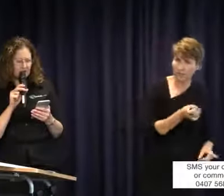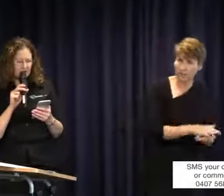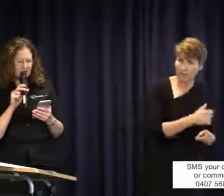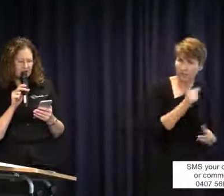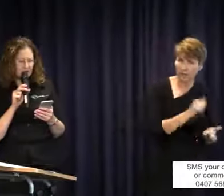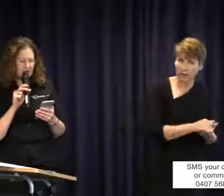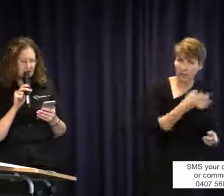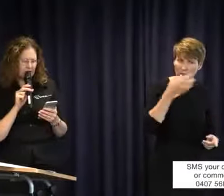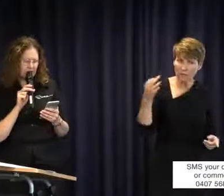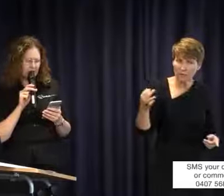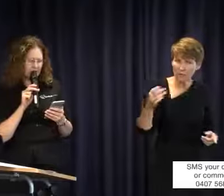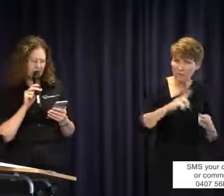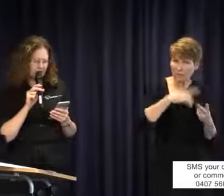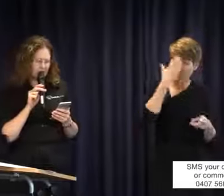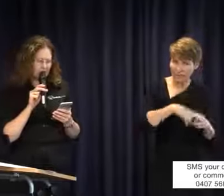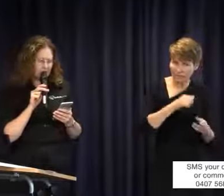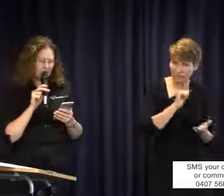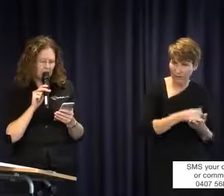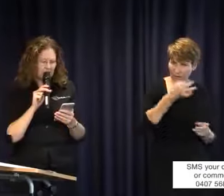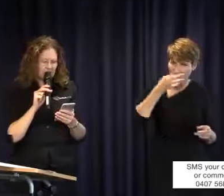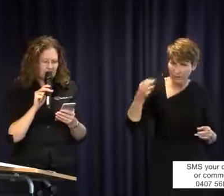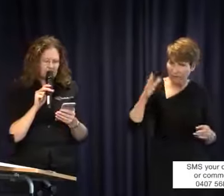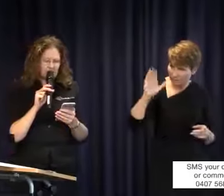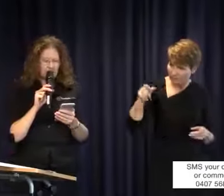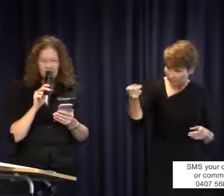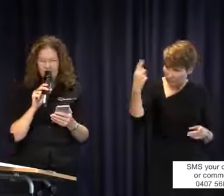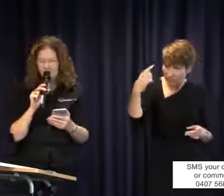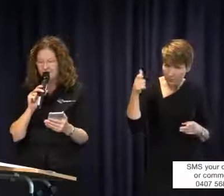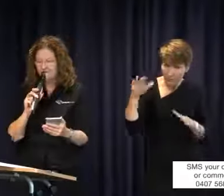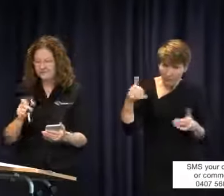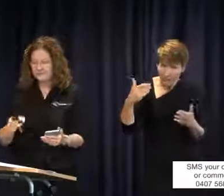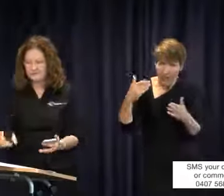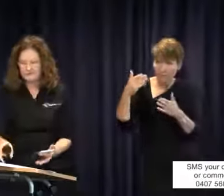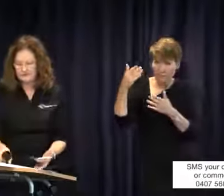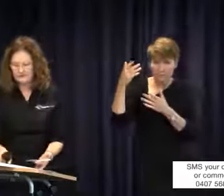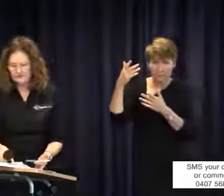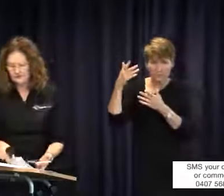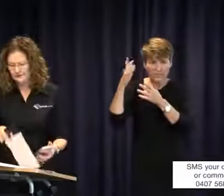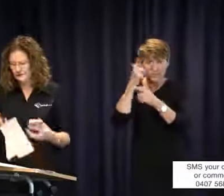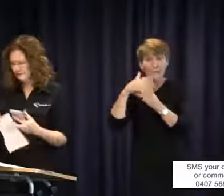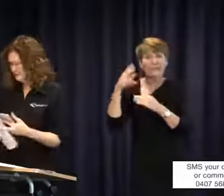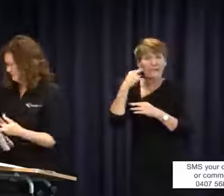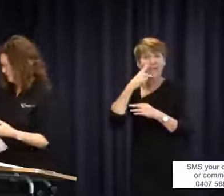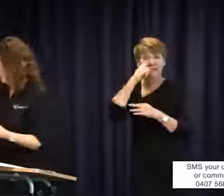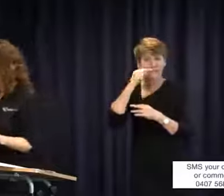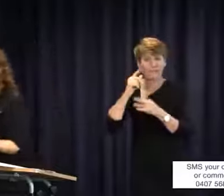that the school provide Auslan interpreters or Auslan teachers of the deaf?